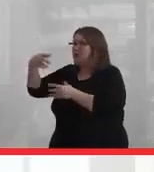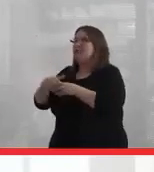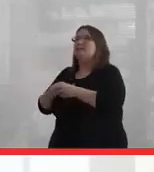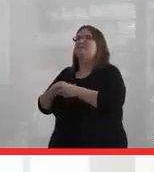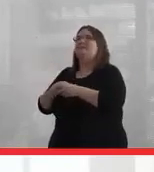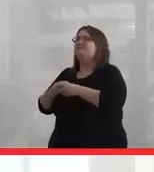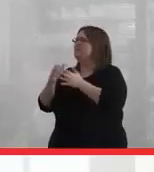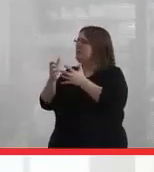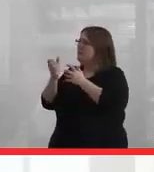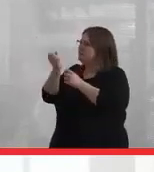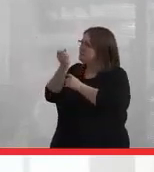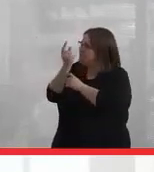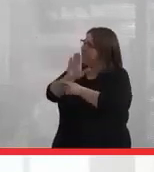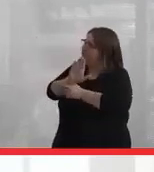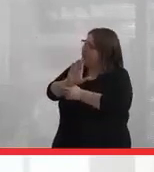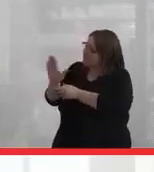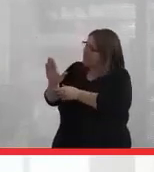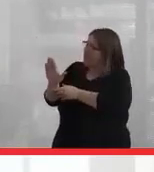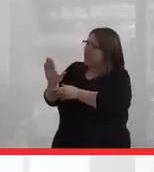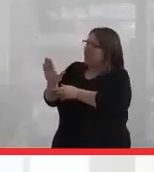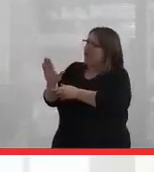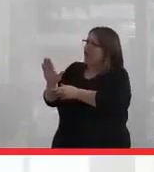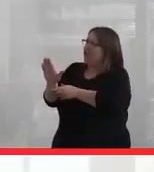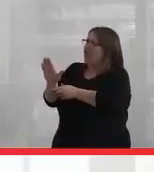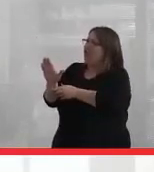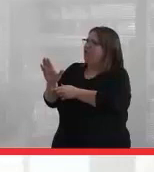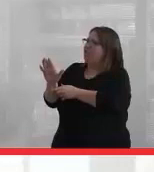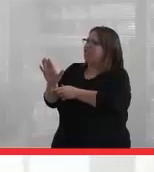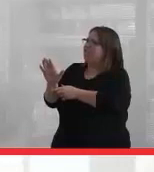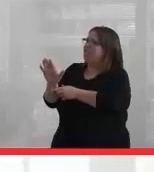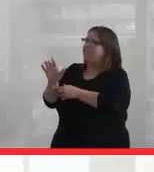I wanted to understand from them things around belonging